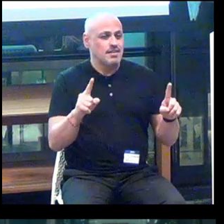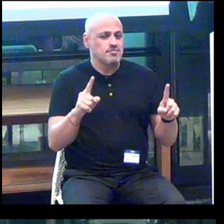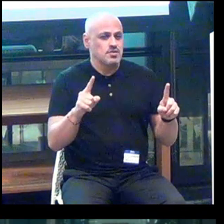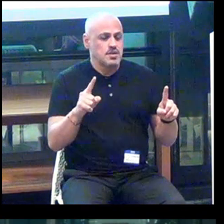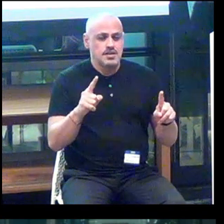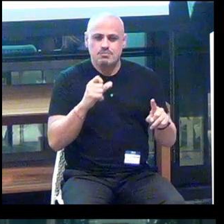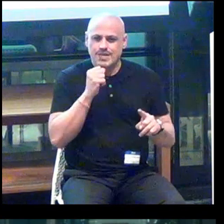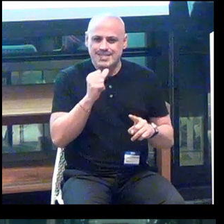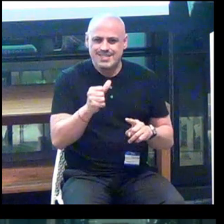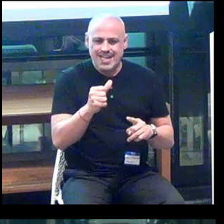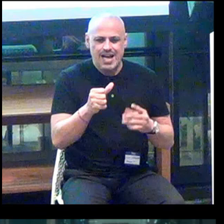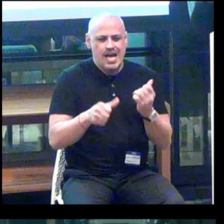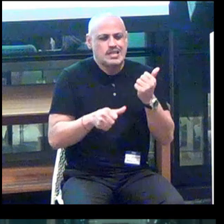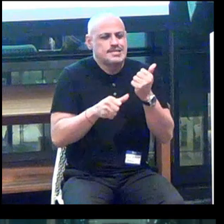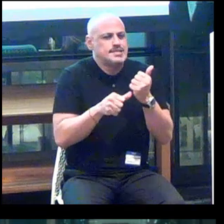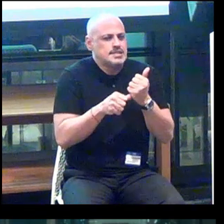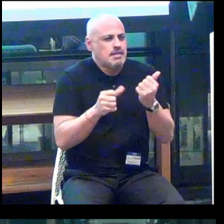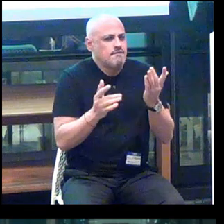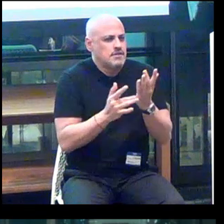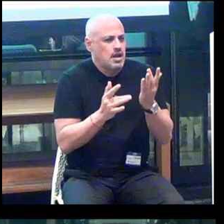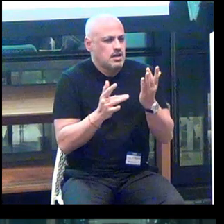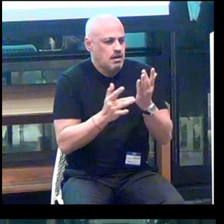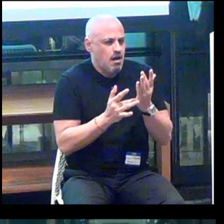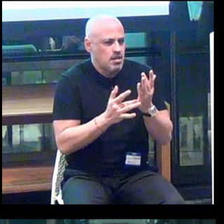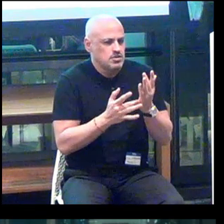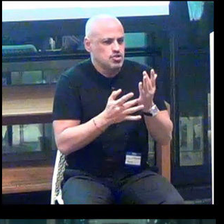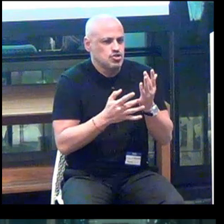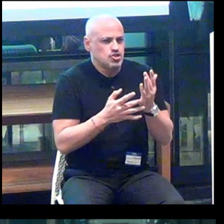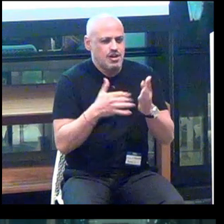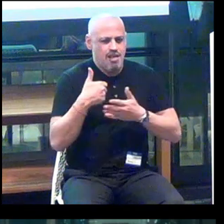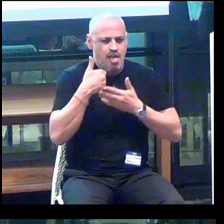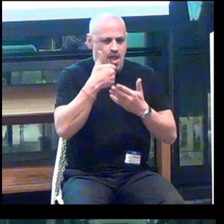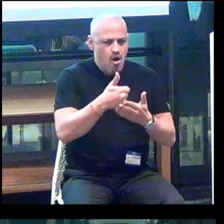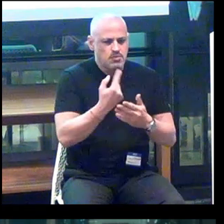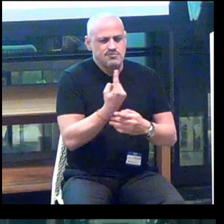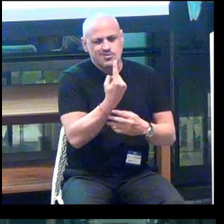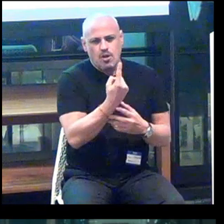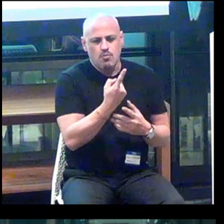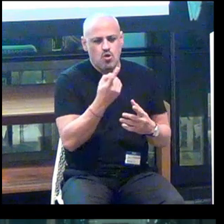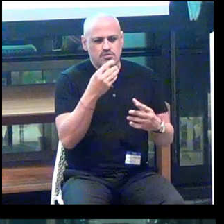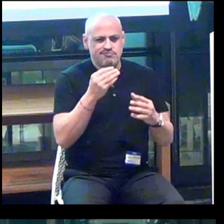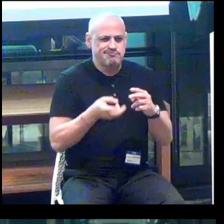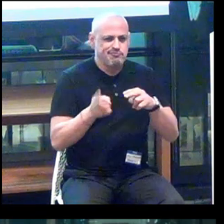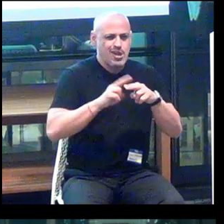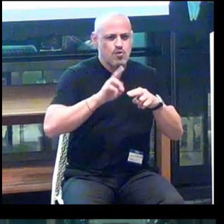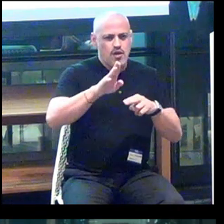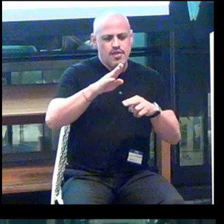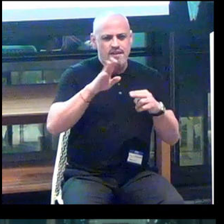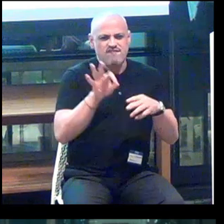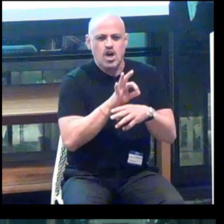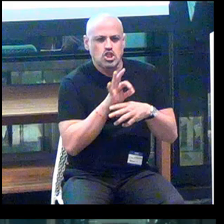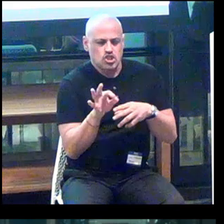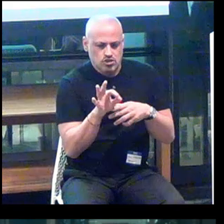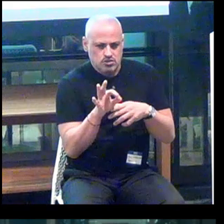but it's not an assistive technology, helping somebody increase their function.